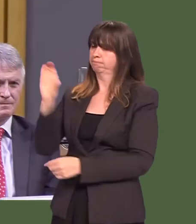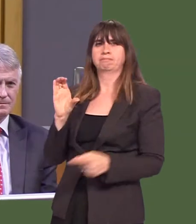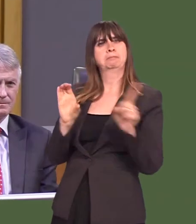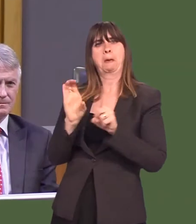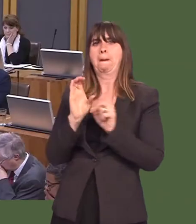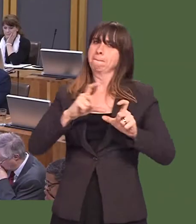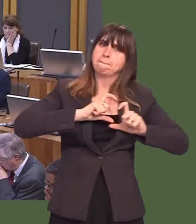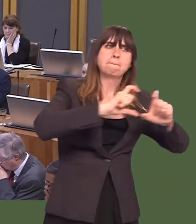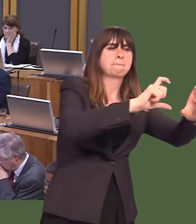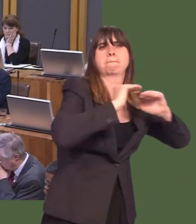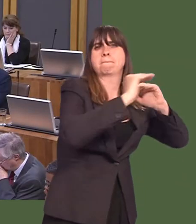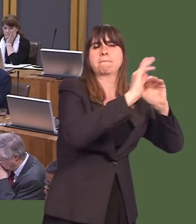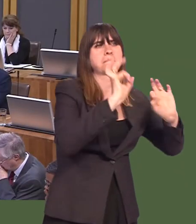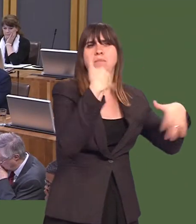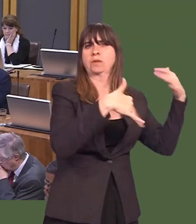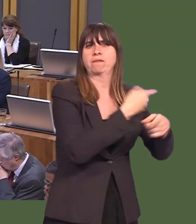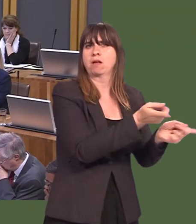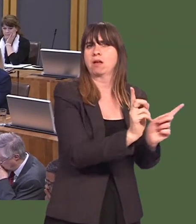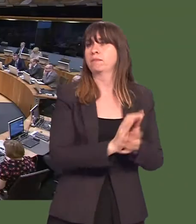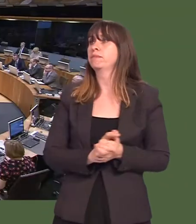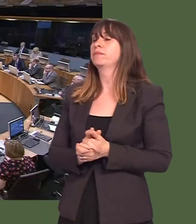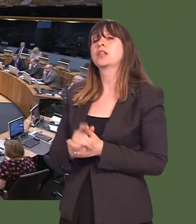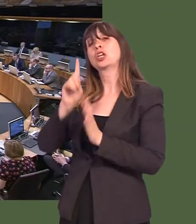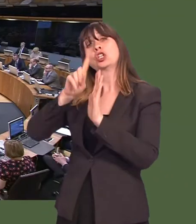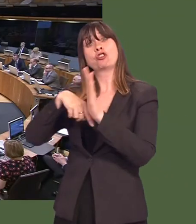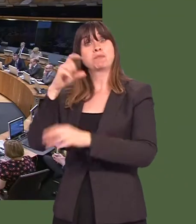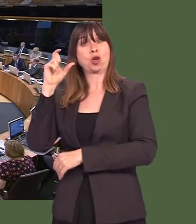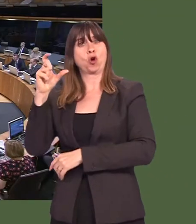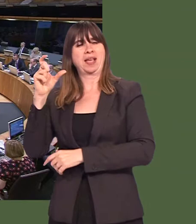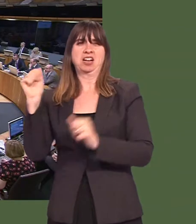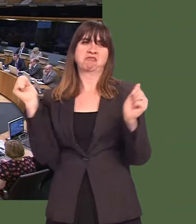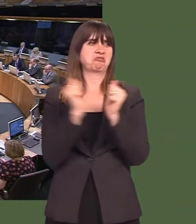Mark Isherwood: Although Jeremy Corbyn has joined the Conservatives in saying he wants